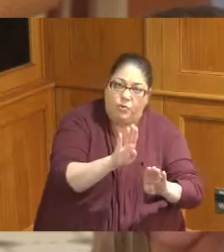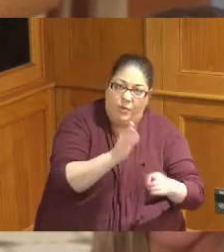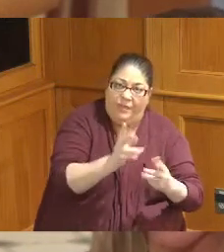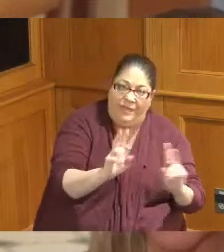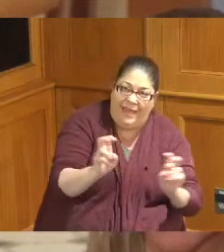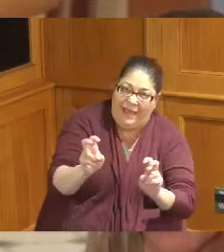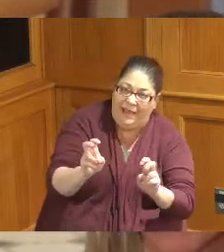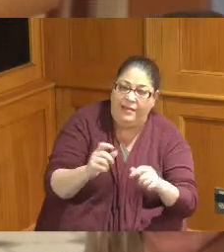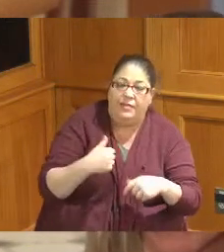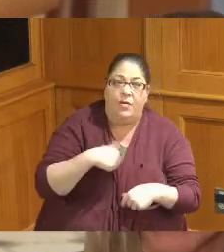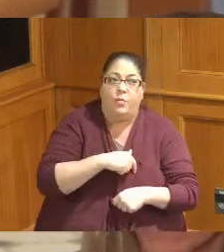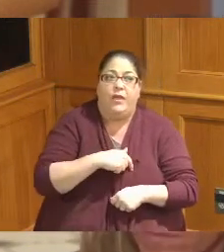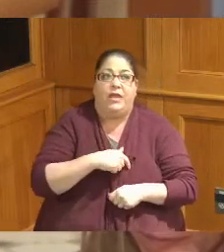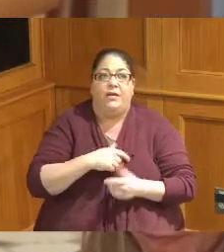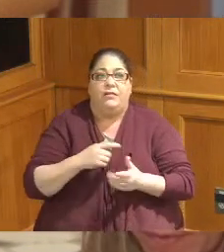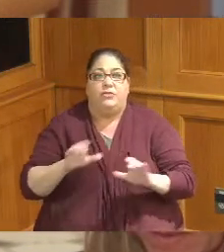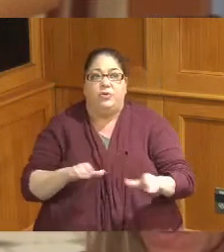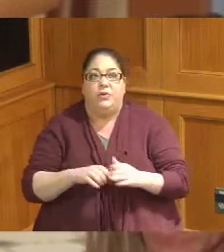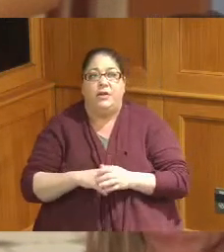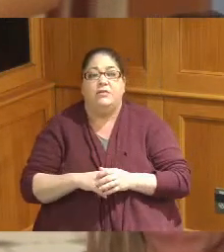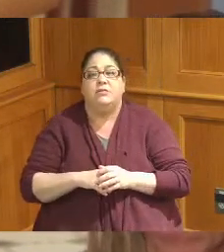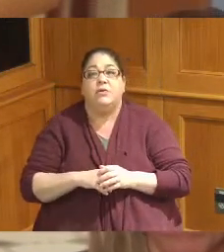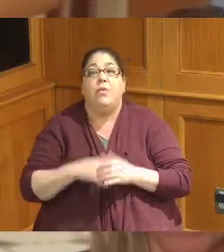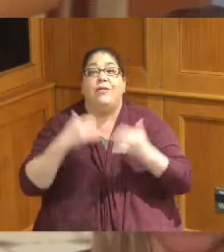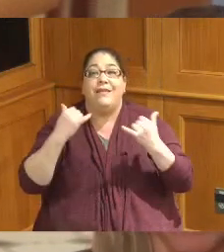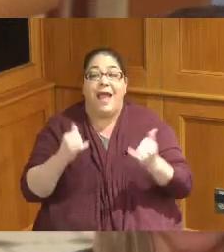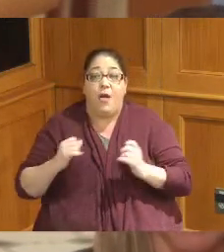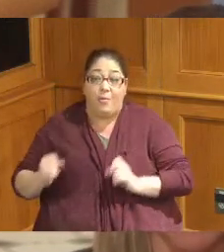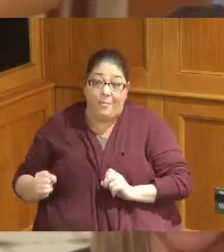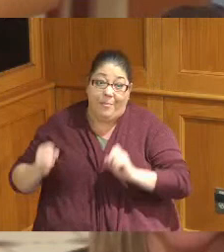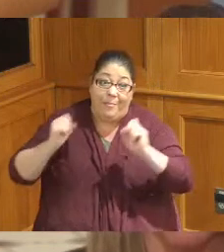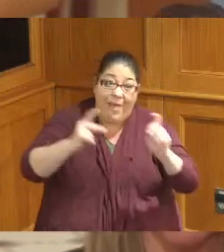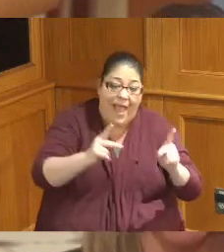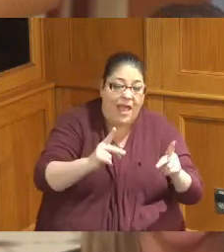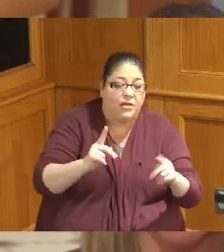that's how the treatment process works so it'll take some time to get back to where it's working